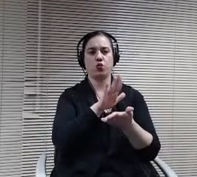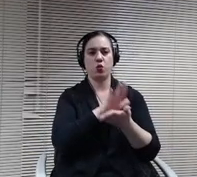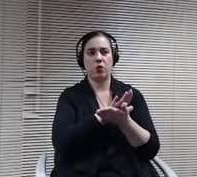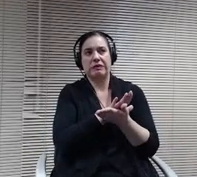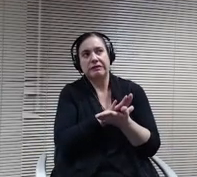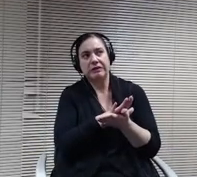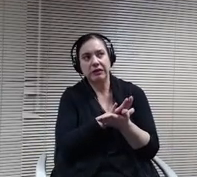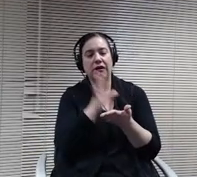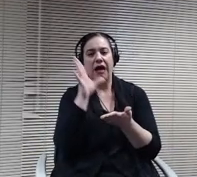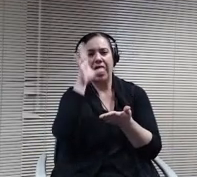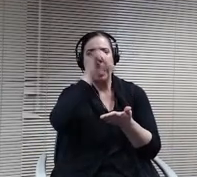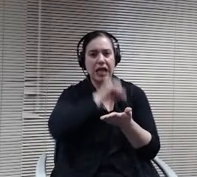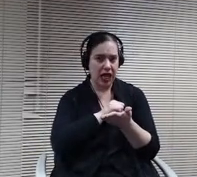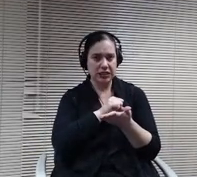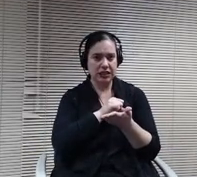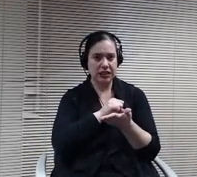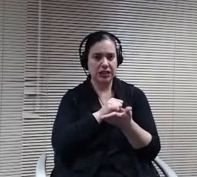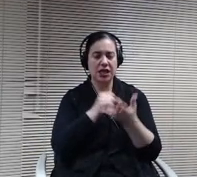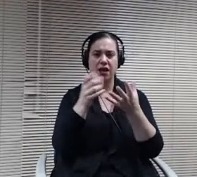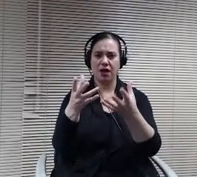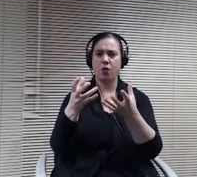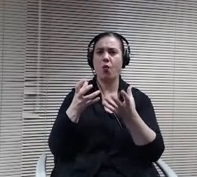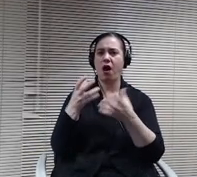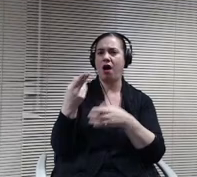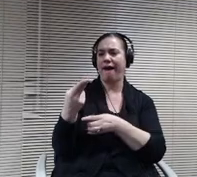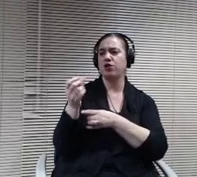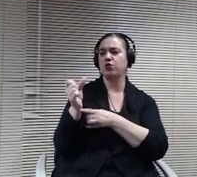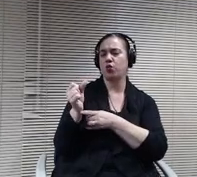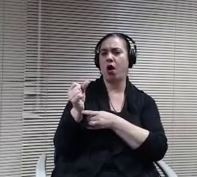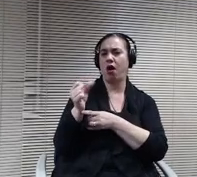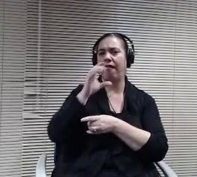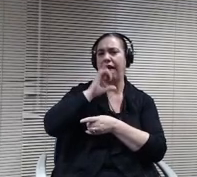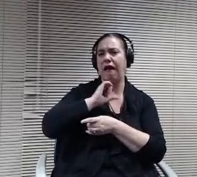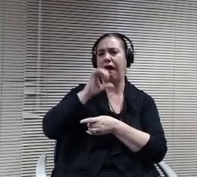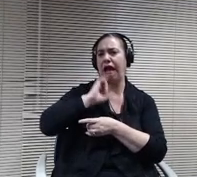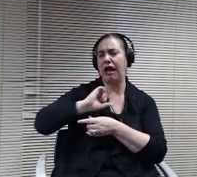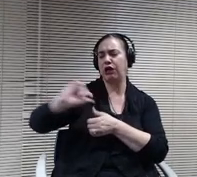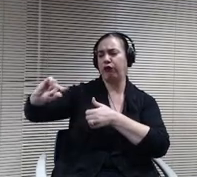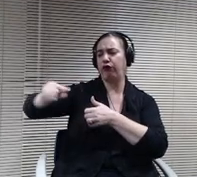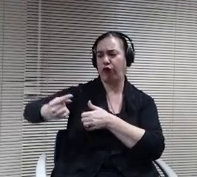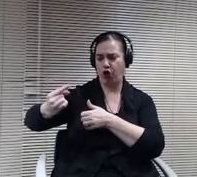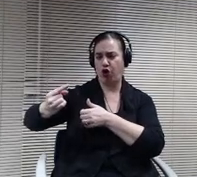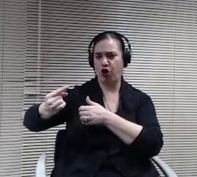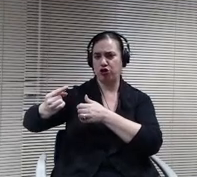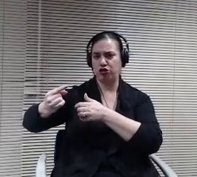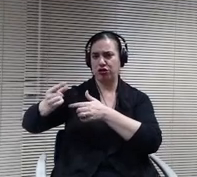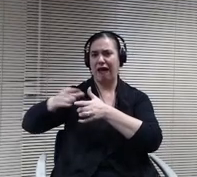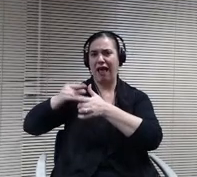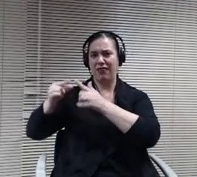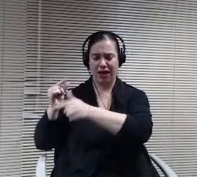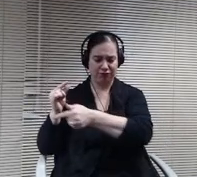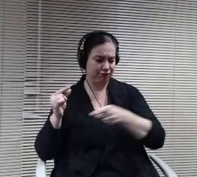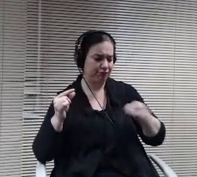High school age students to get vaccinated before younger kids. Because of the you know the science around how much spread